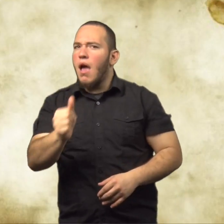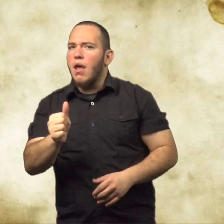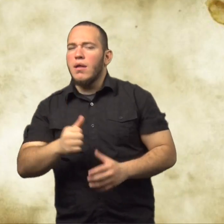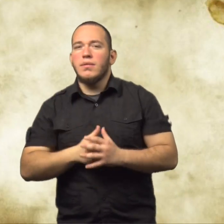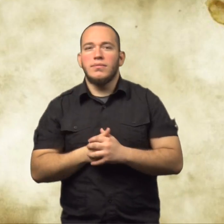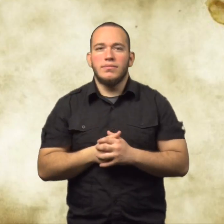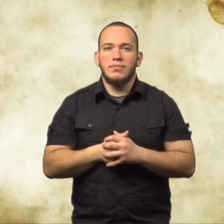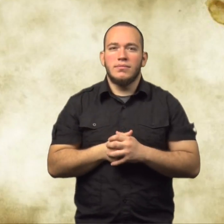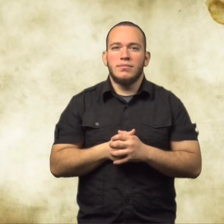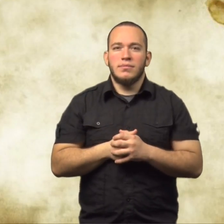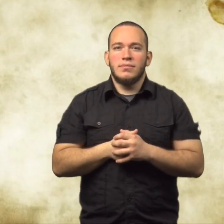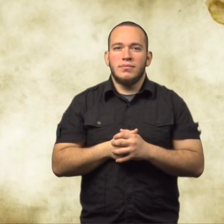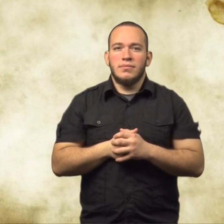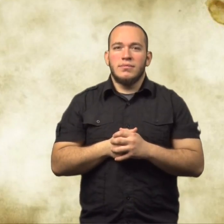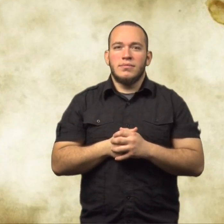Why or why not?